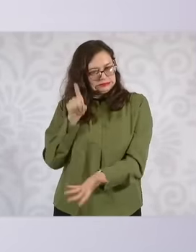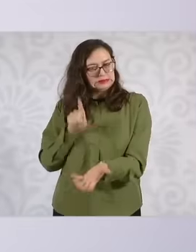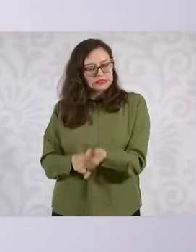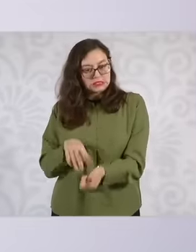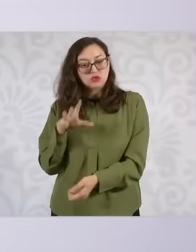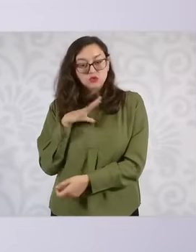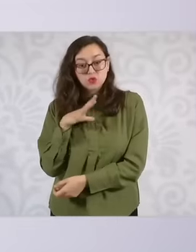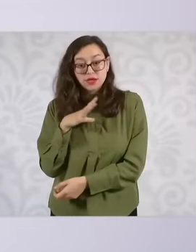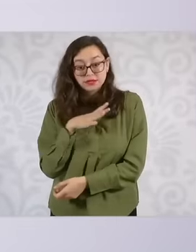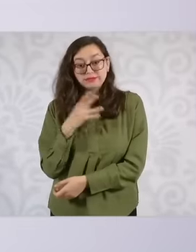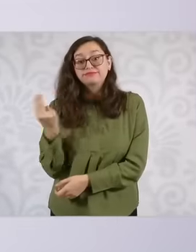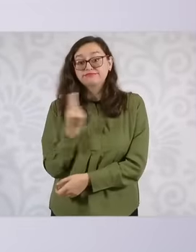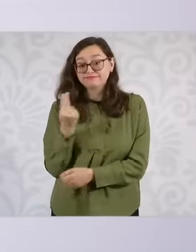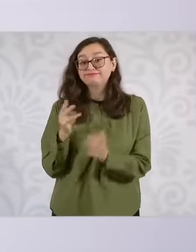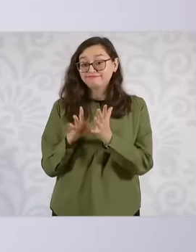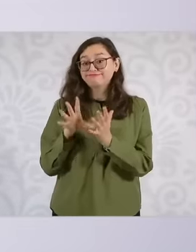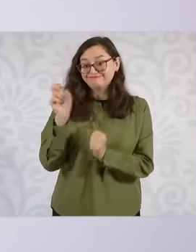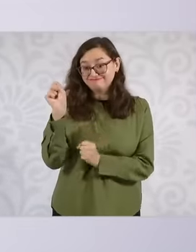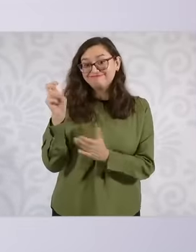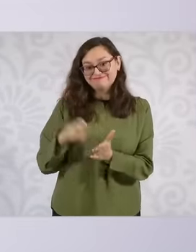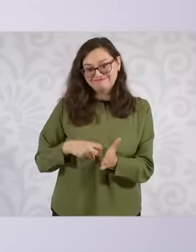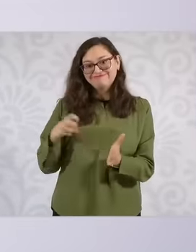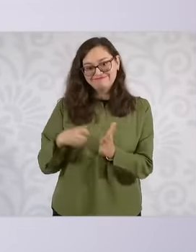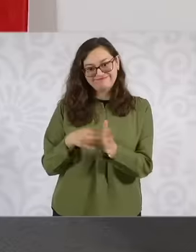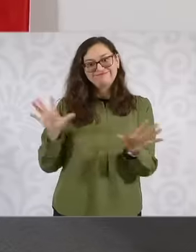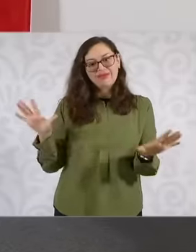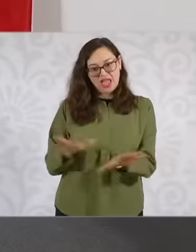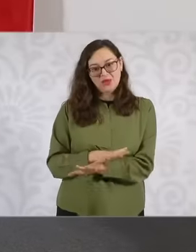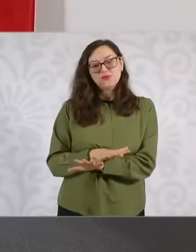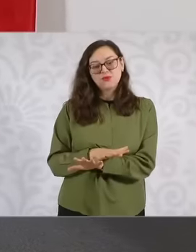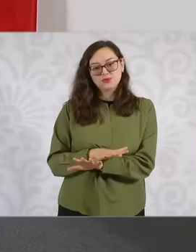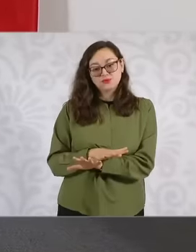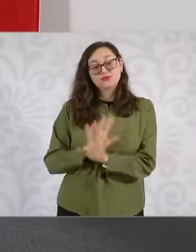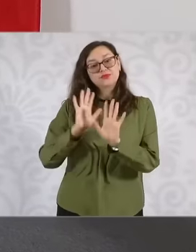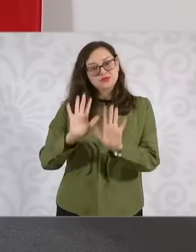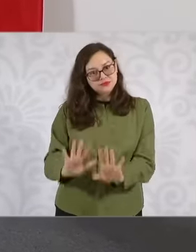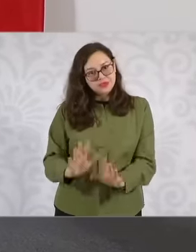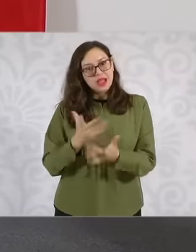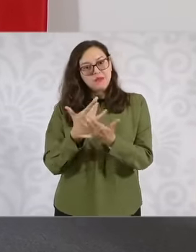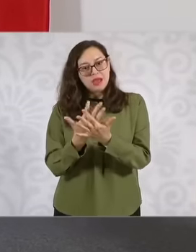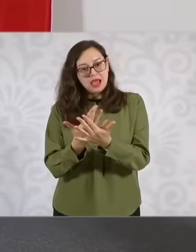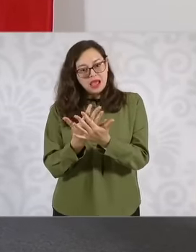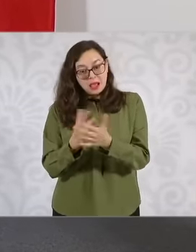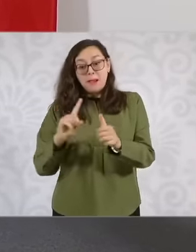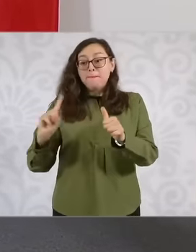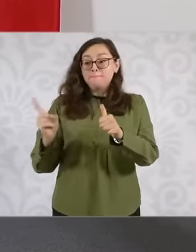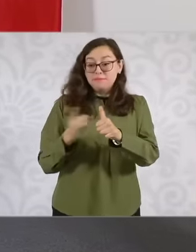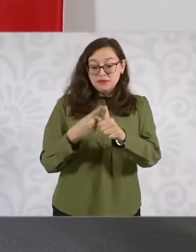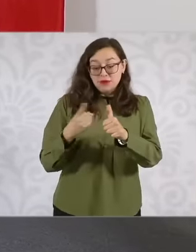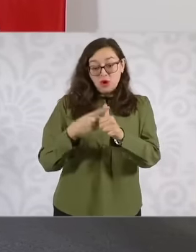constitutional change. So first the constitutional change has to occur so that infonavid has